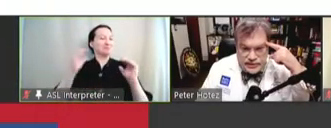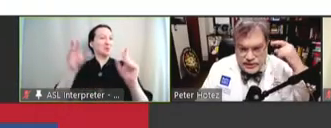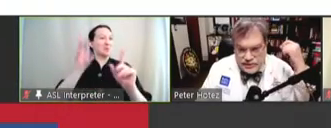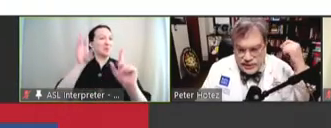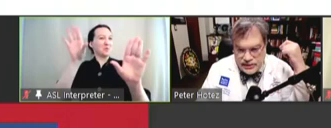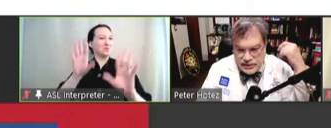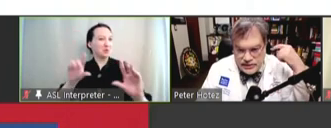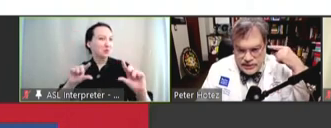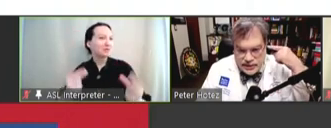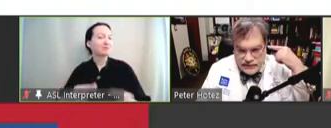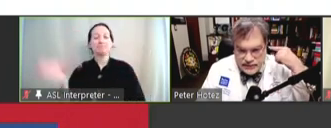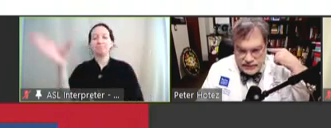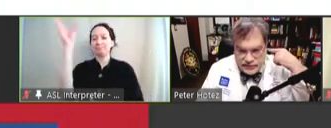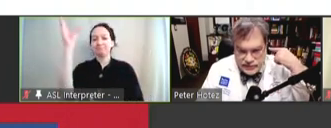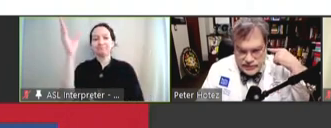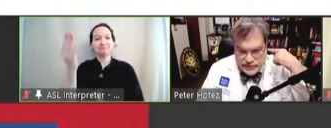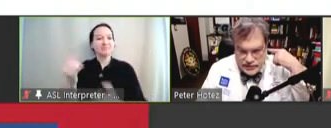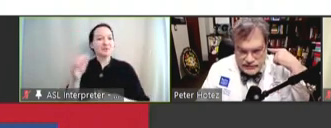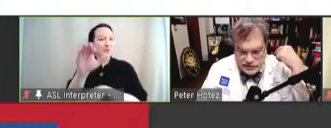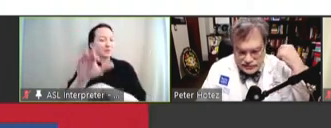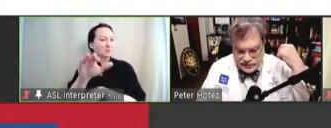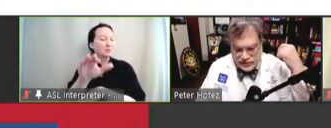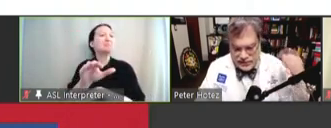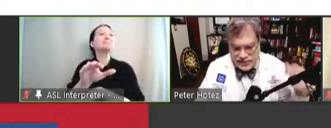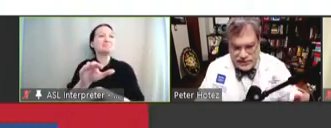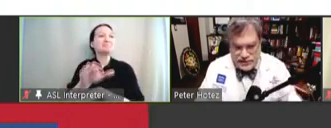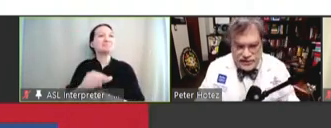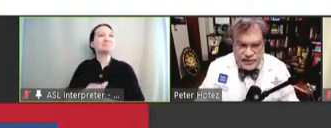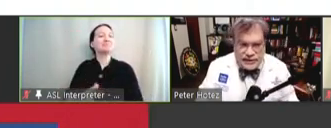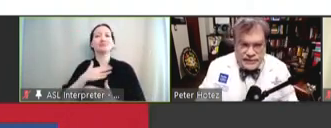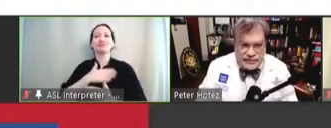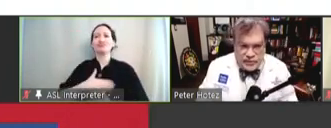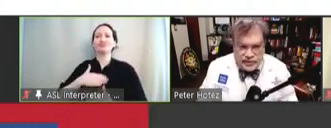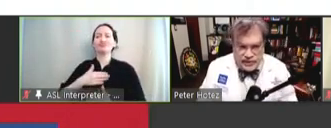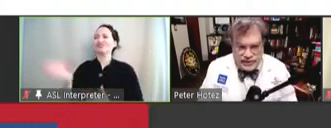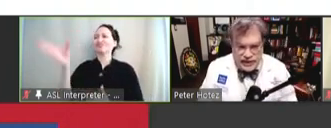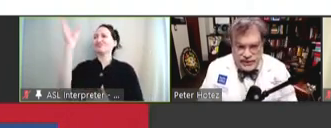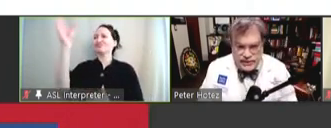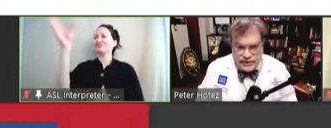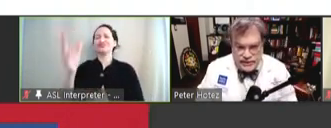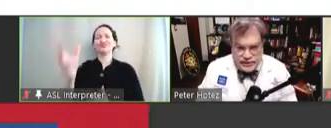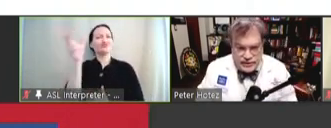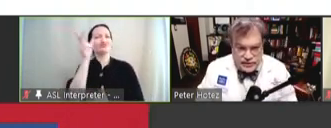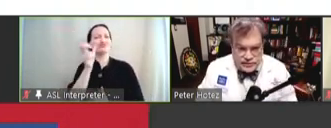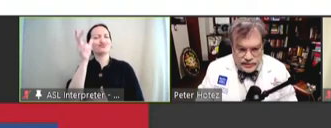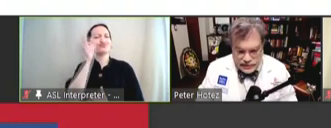and speak to you this afternoon, and I've enjoyed listening to the presentations. Although